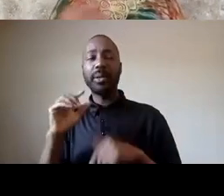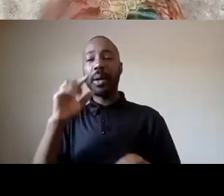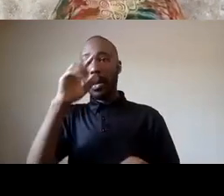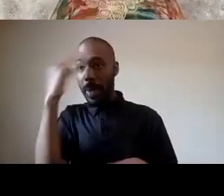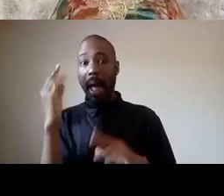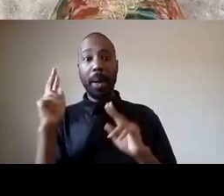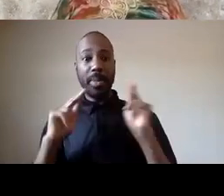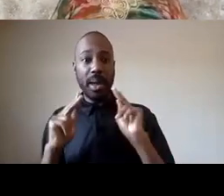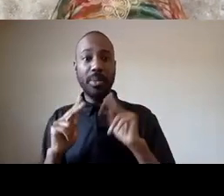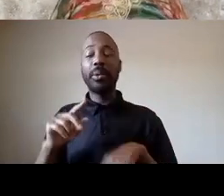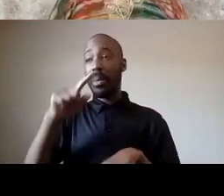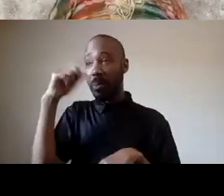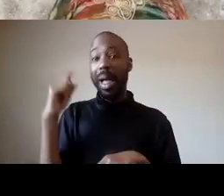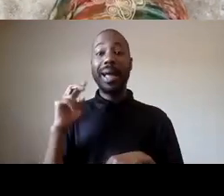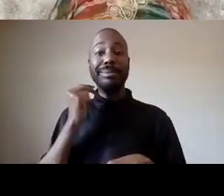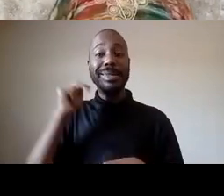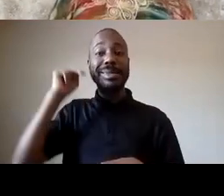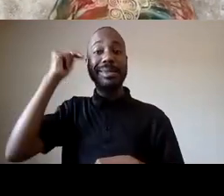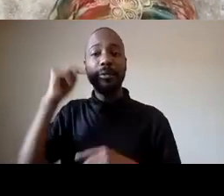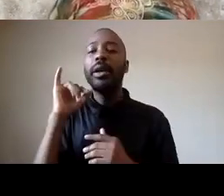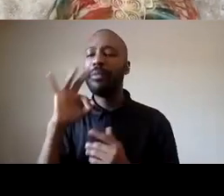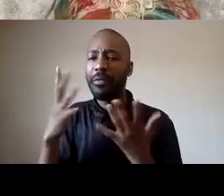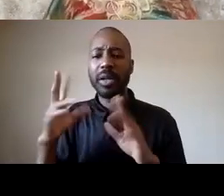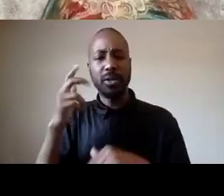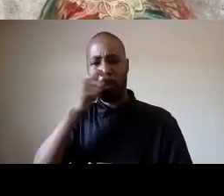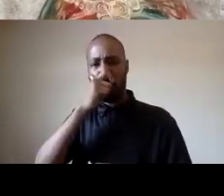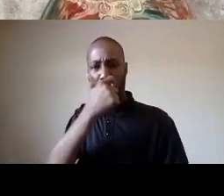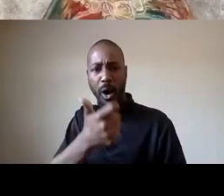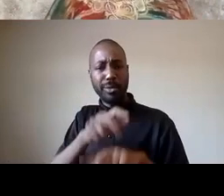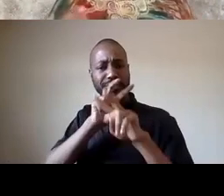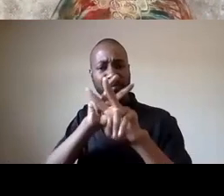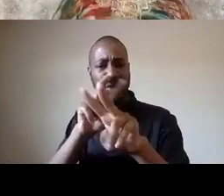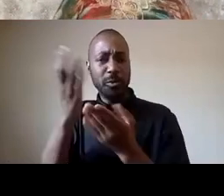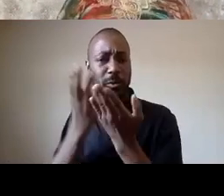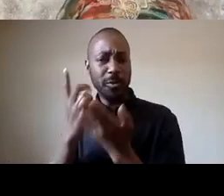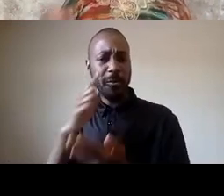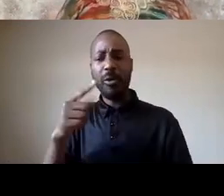the funeral services for george floyd his niece was very clear that these